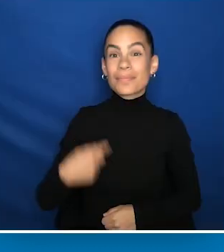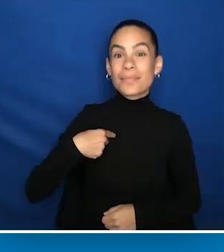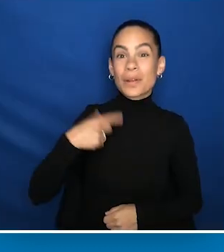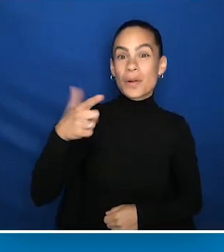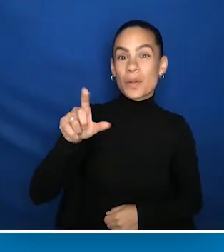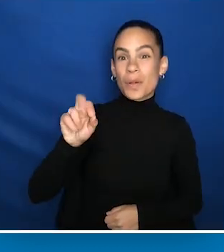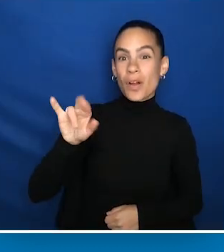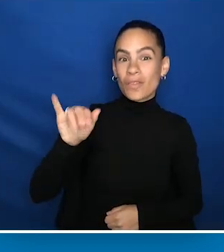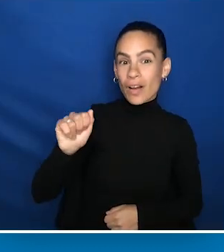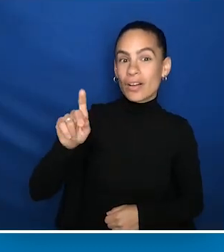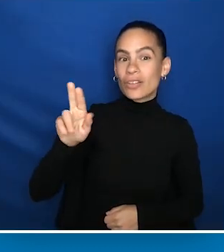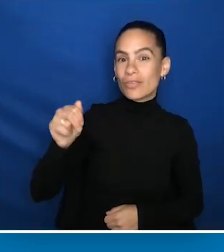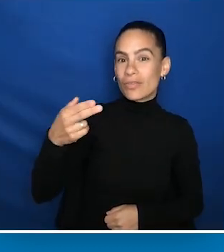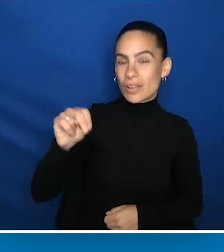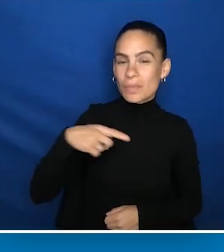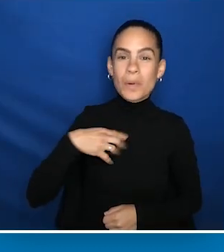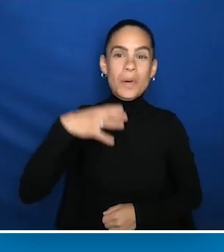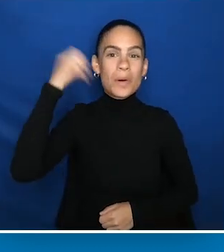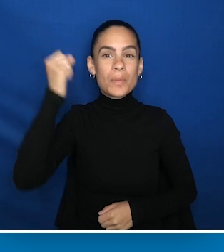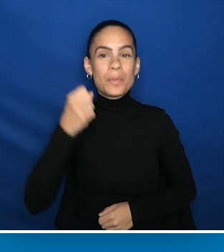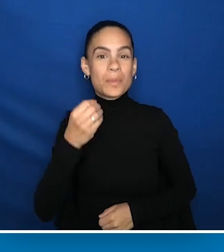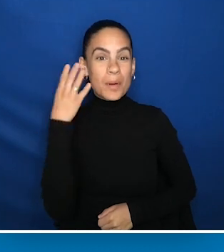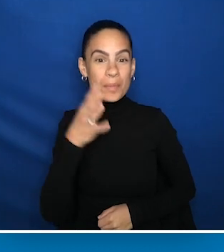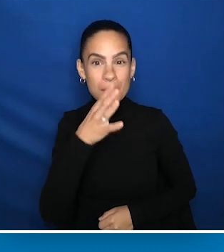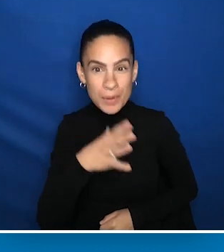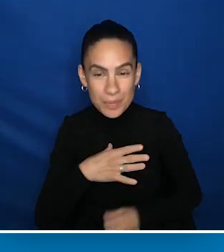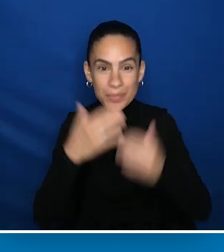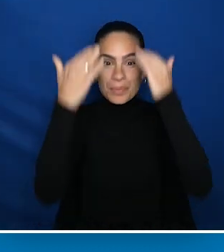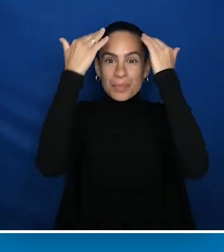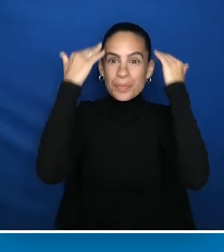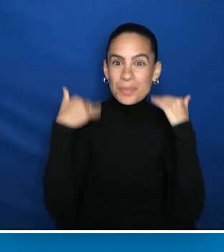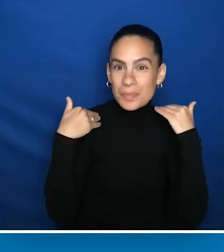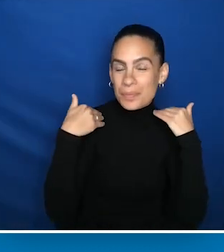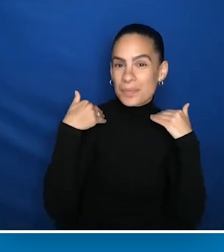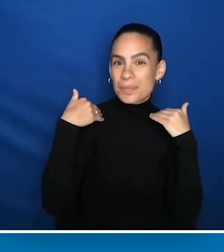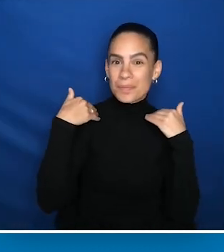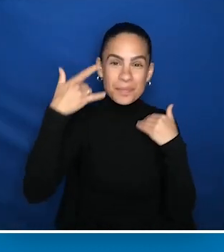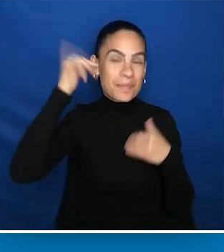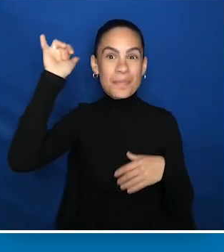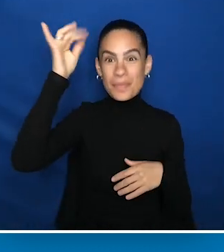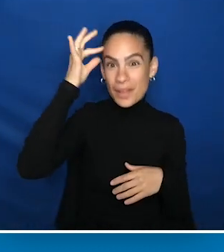I'm Gloria Krahn, and I'm an older white woman with shoulder-length platinum hair. I'm wearing a teal blue top